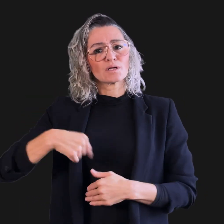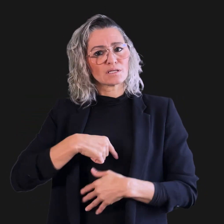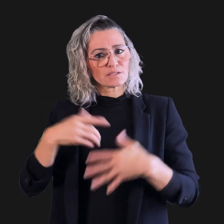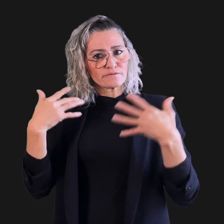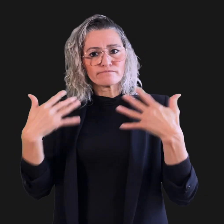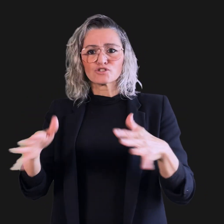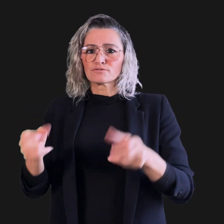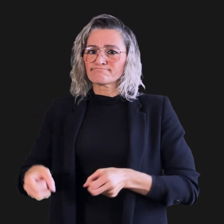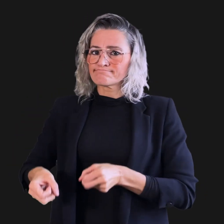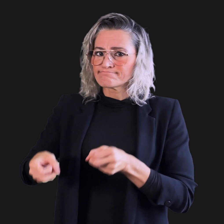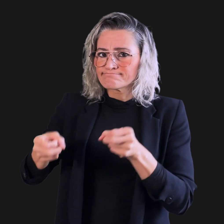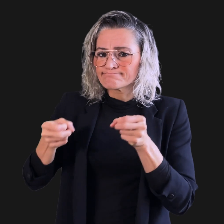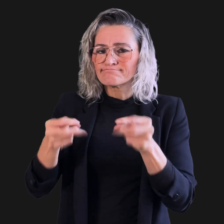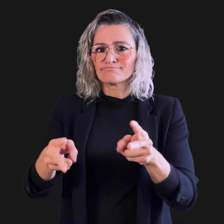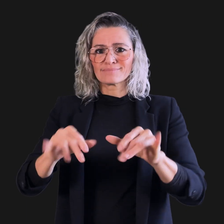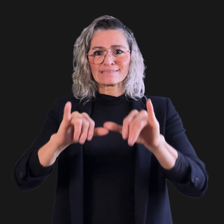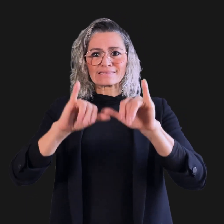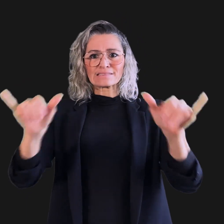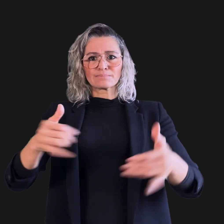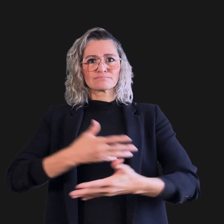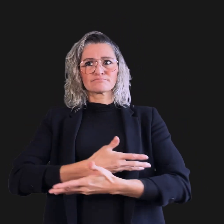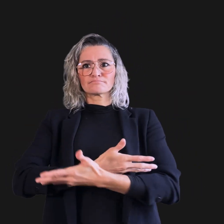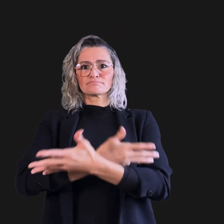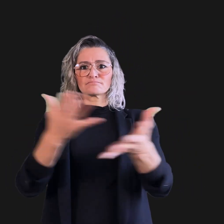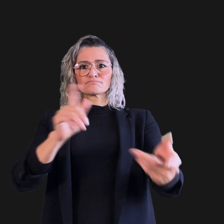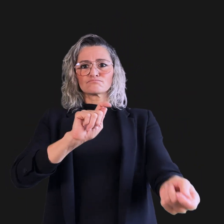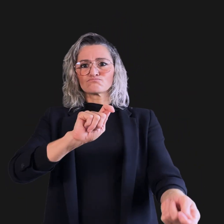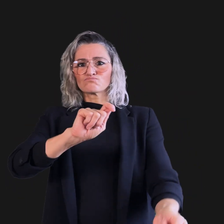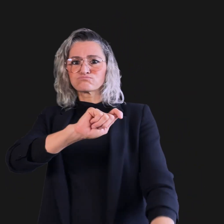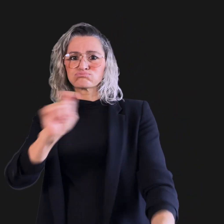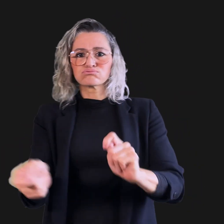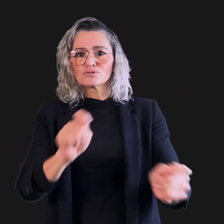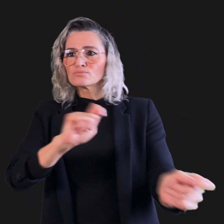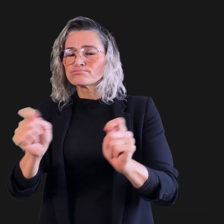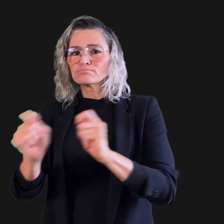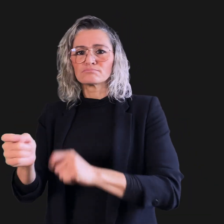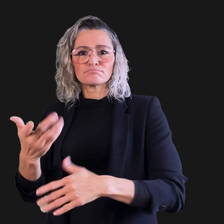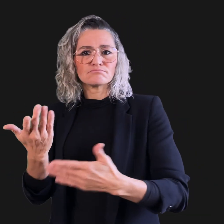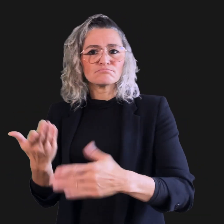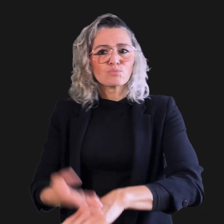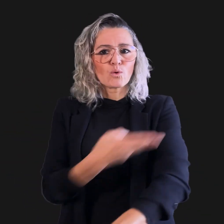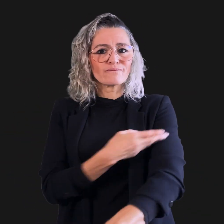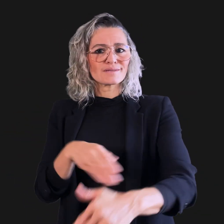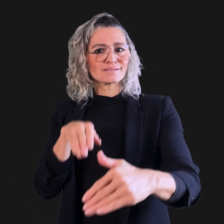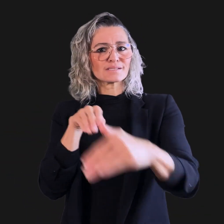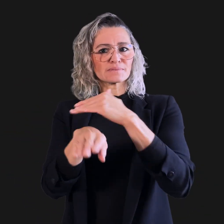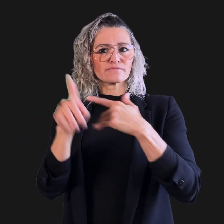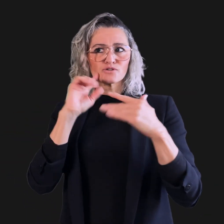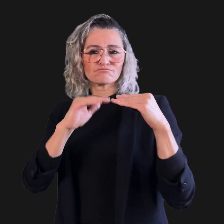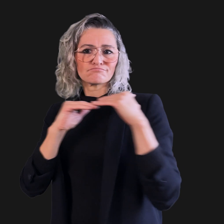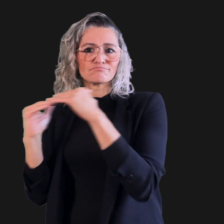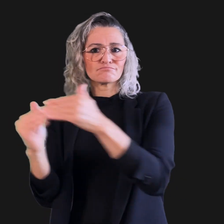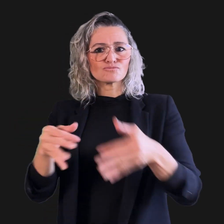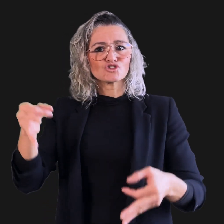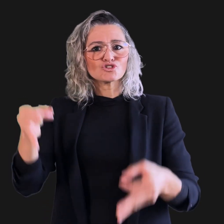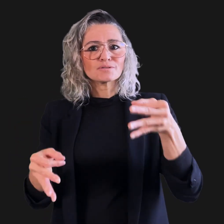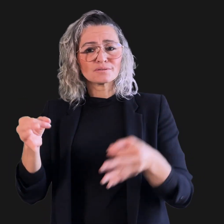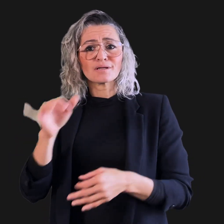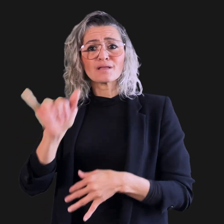• We have implemented system-wide changes to improve access to justice.